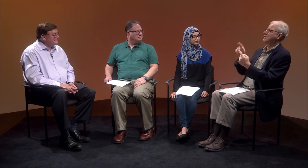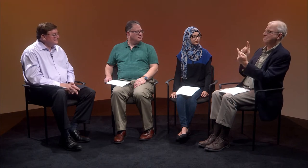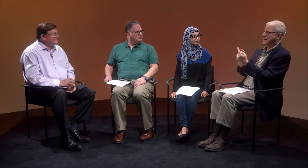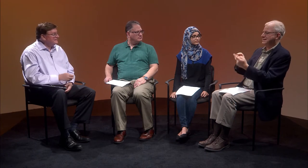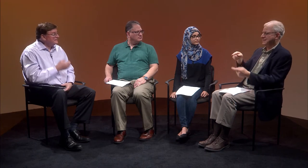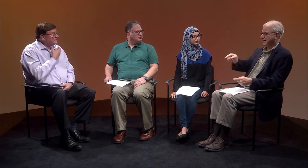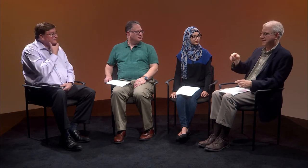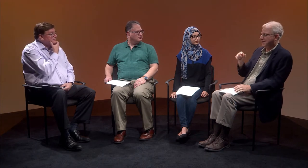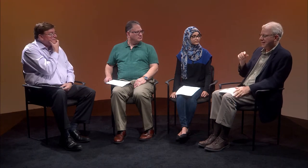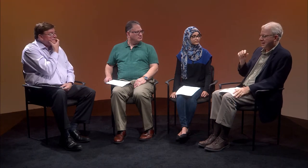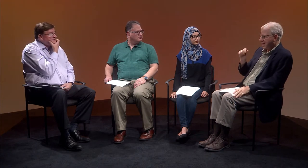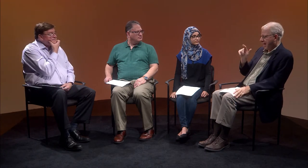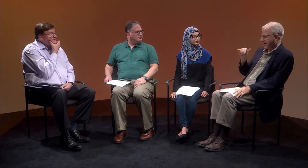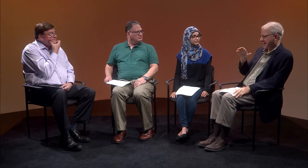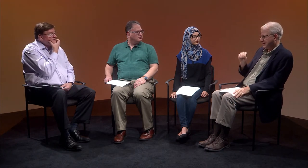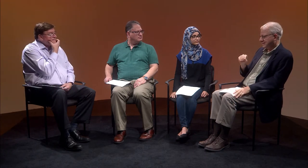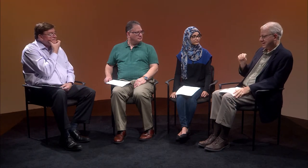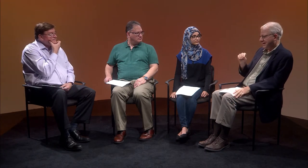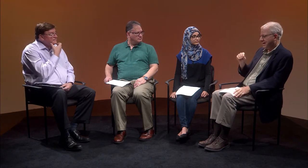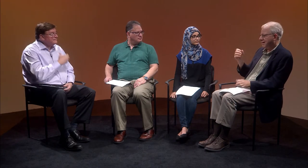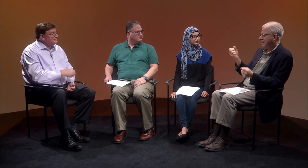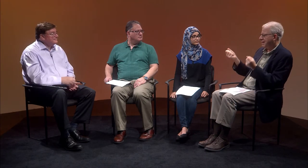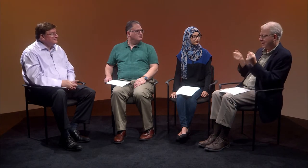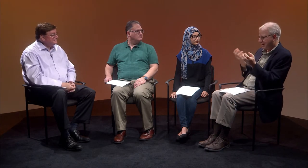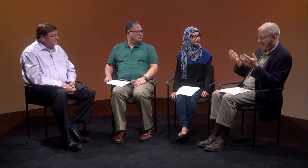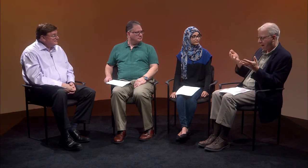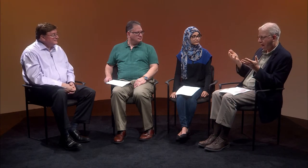After arriving in America, Clerc met Alice.